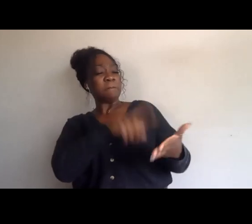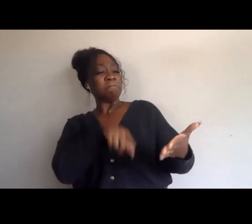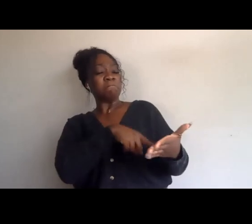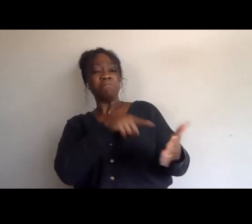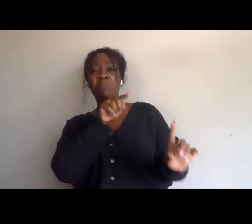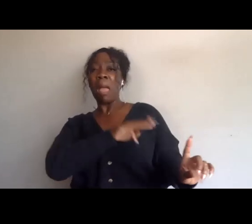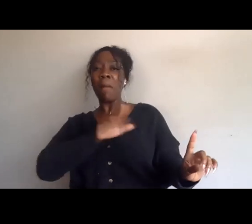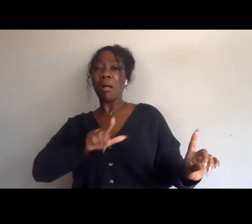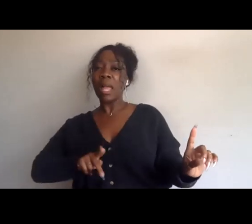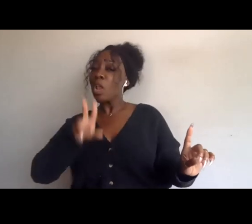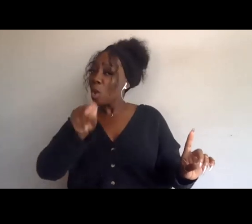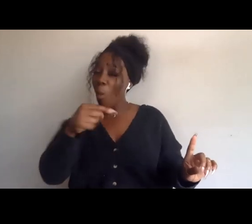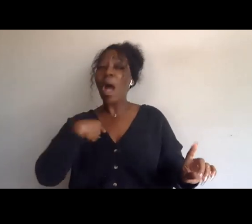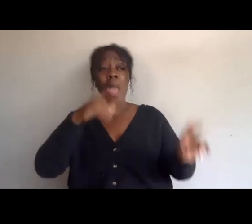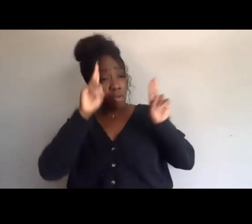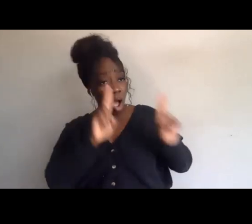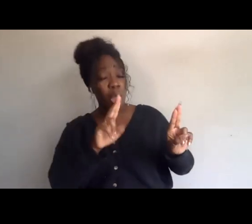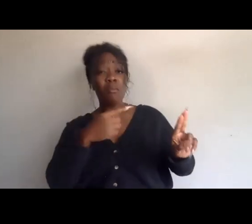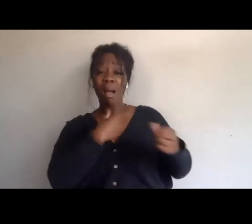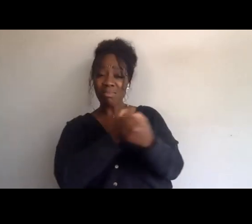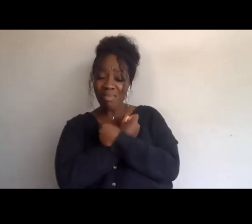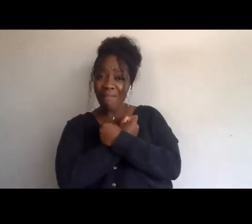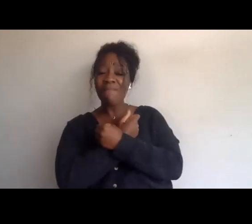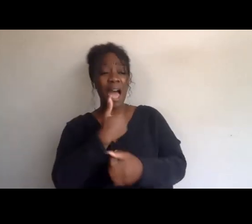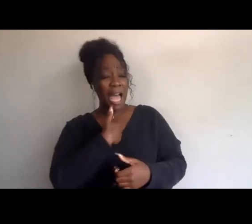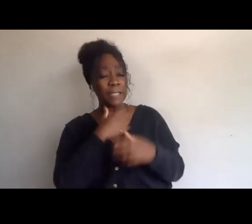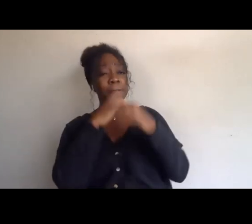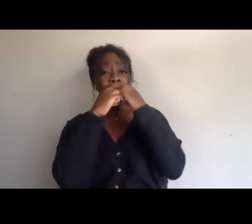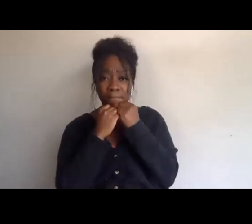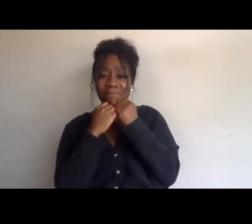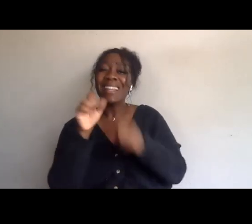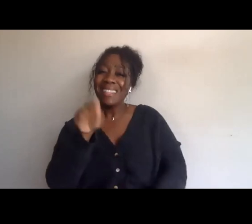and honor and love him, right? It has to do with the fact